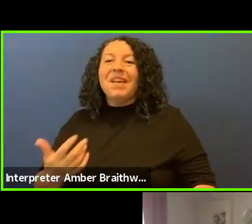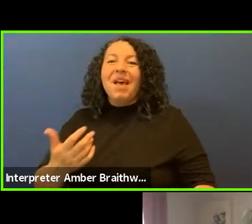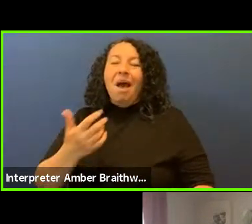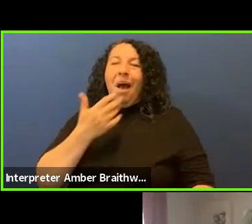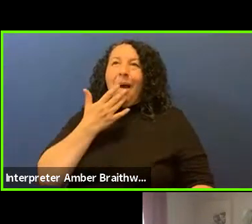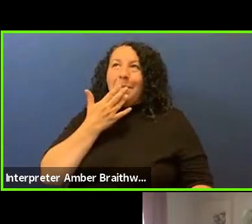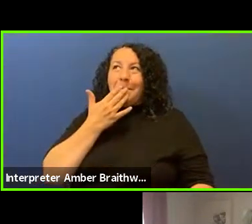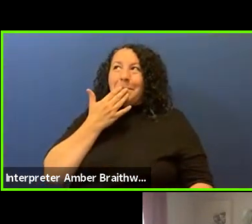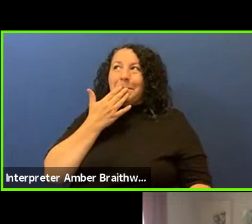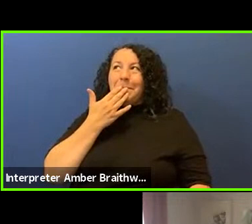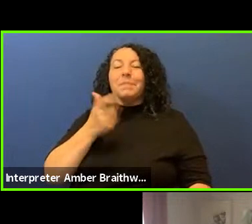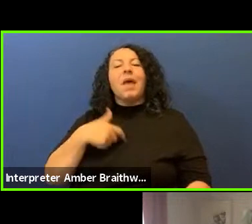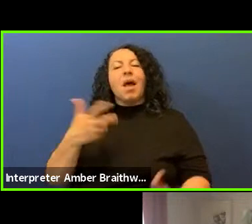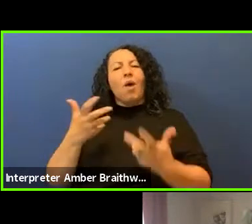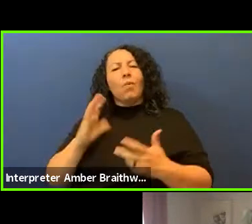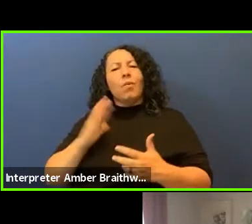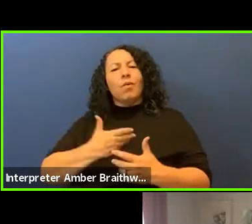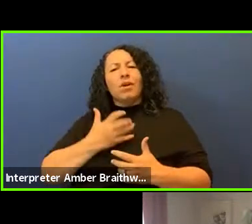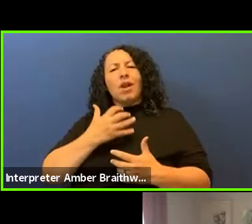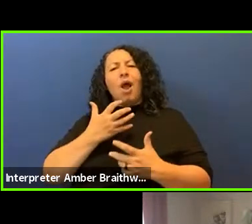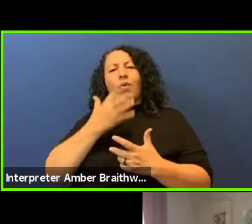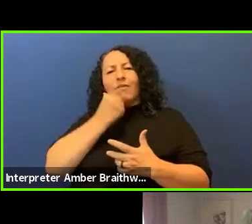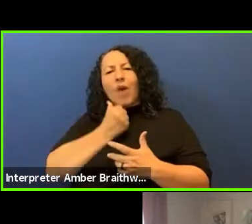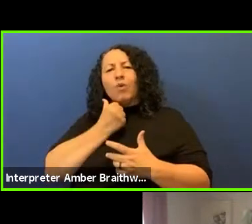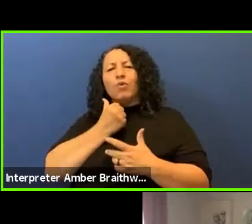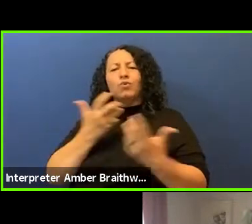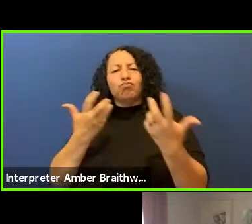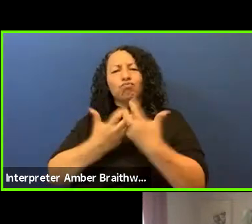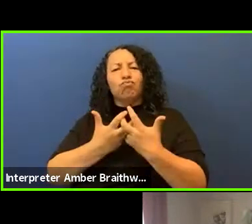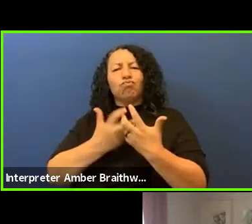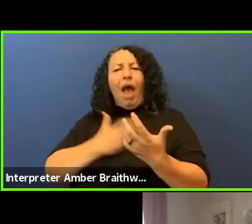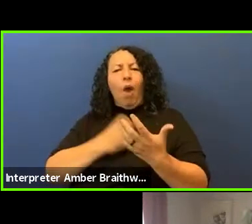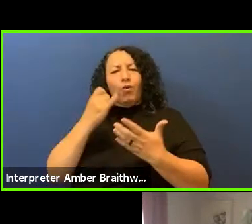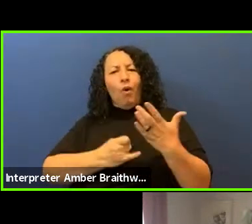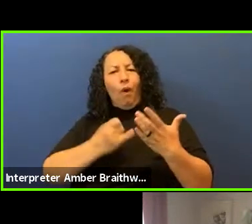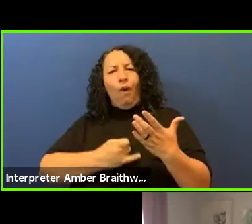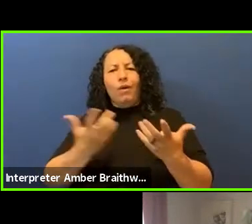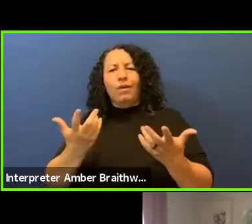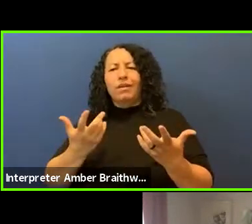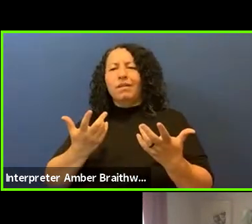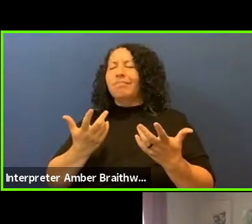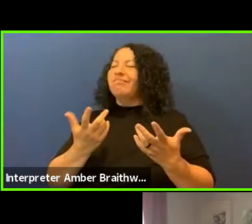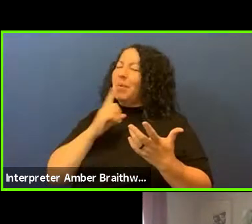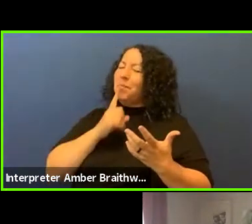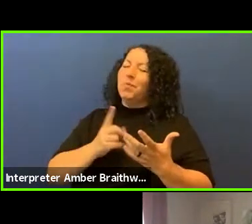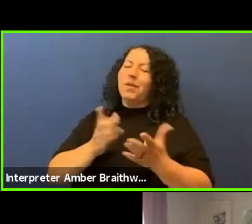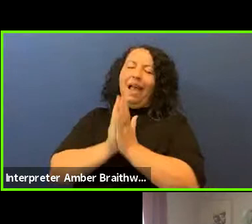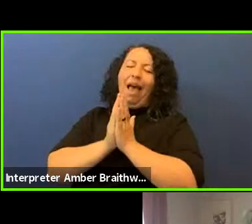And I want our values to accompany our art. So that's what I'm really asking the public.